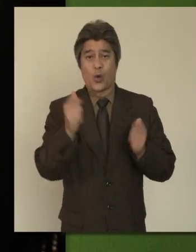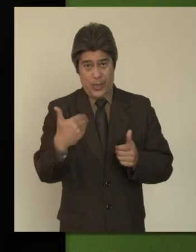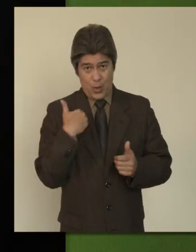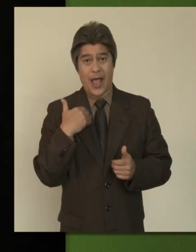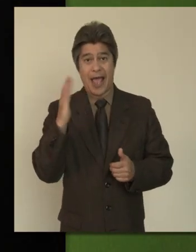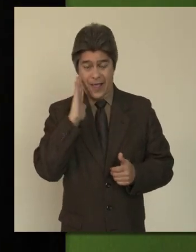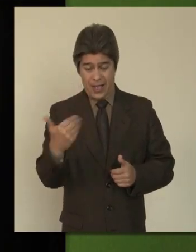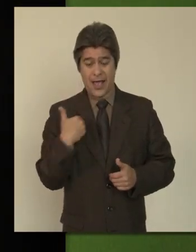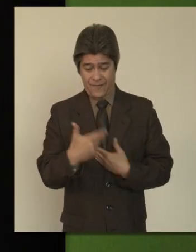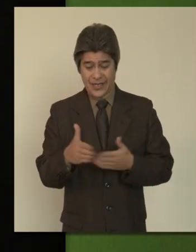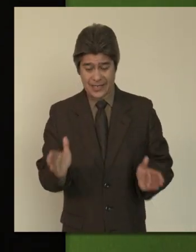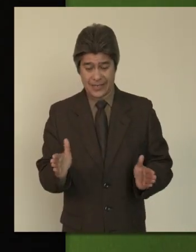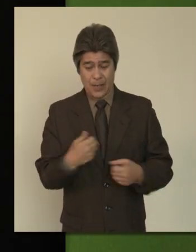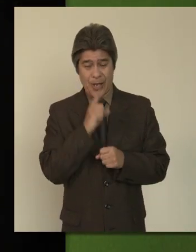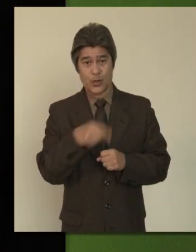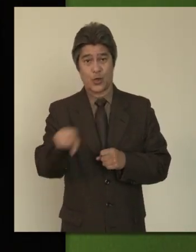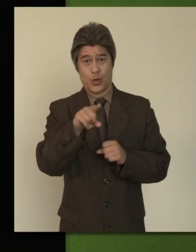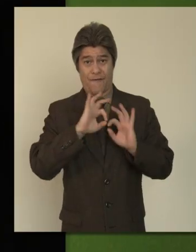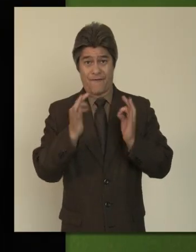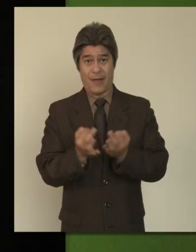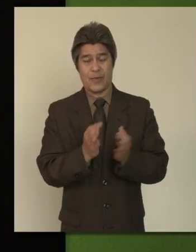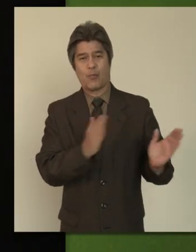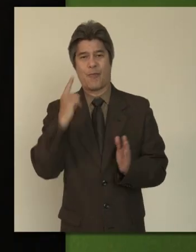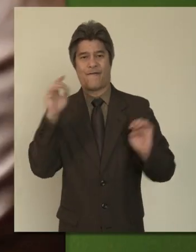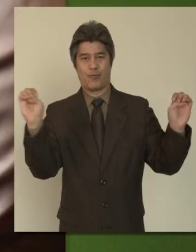great kit that will ensure you and your family are prepared for an emergency.